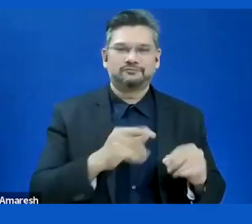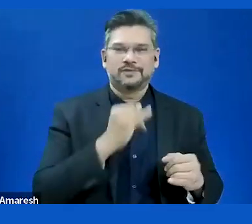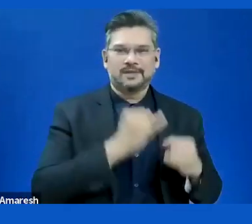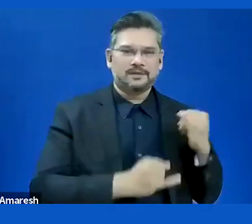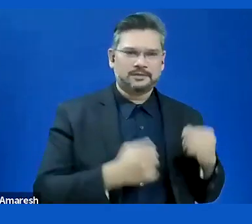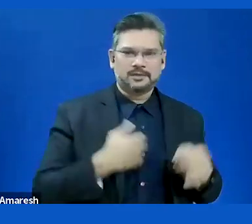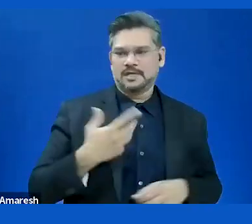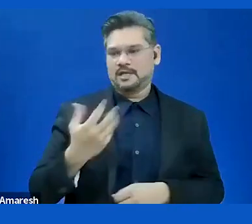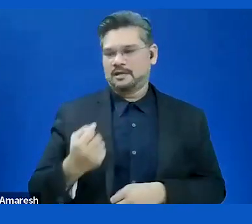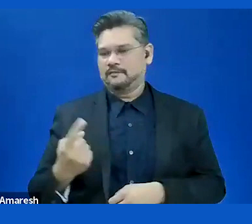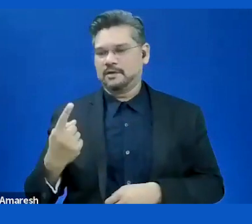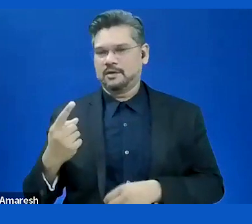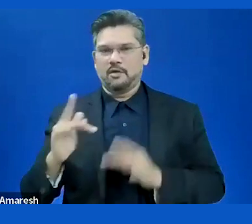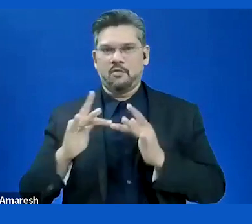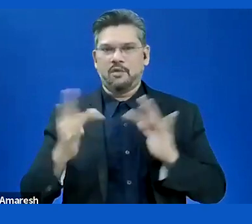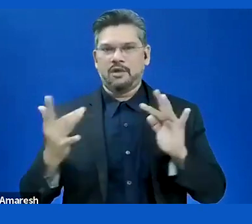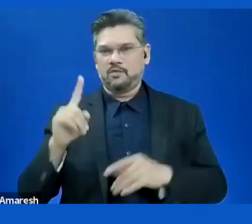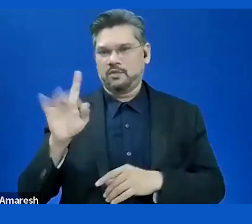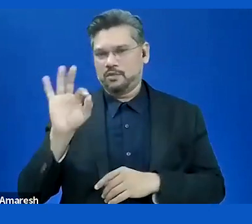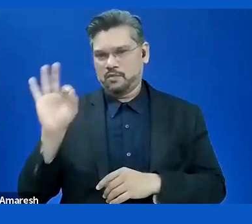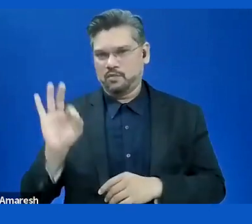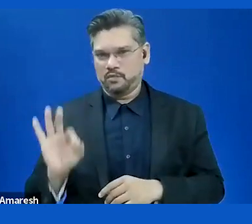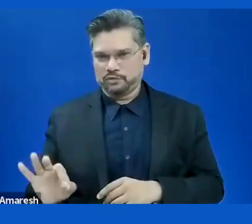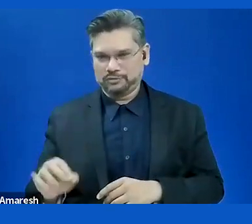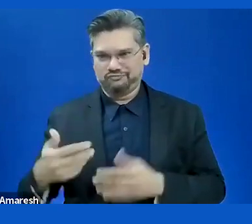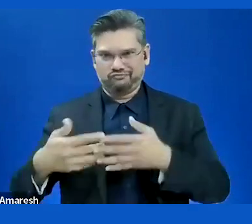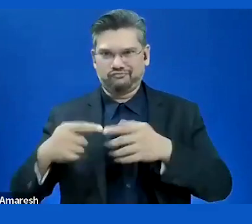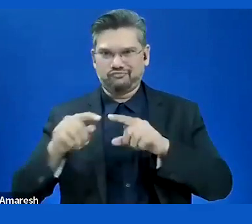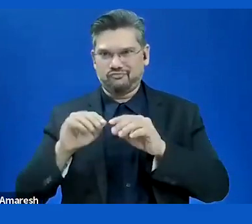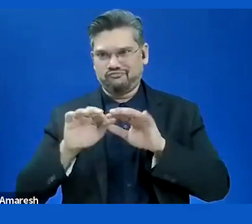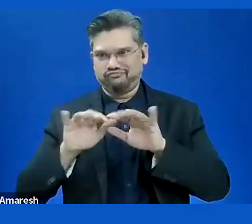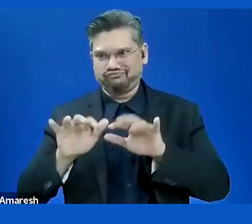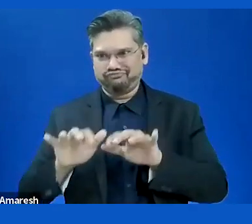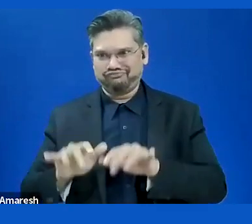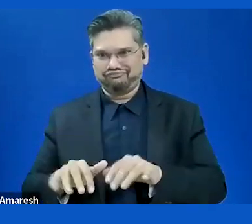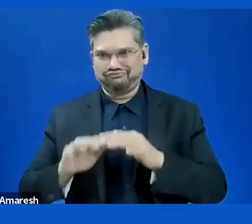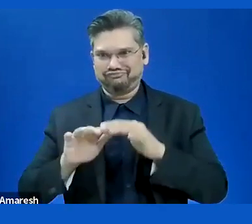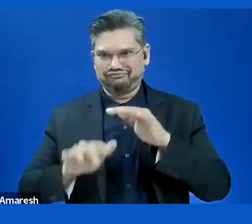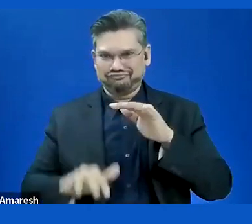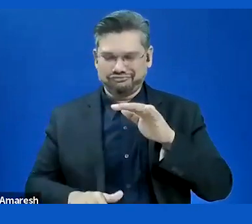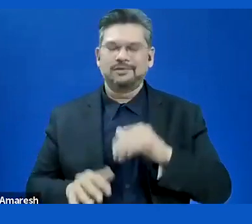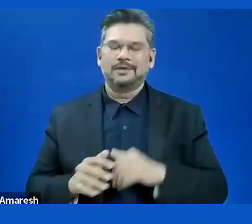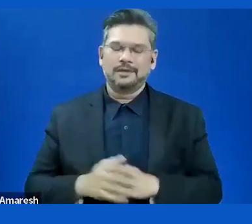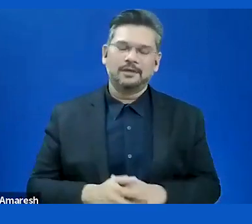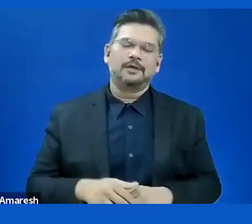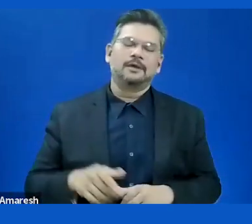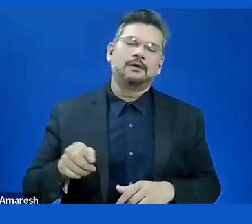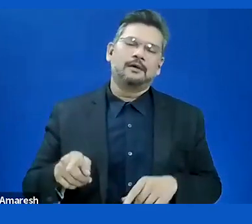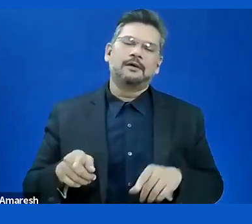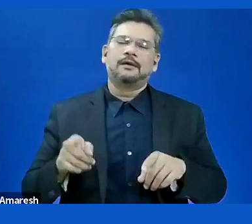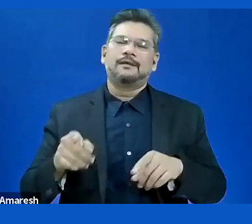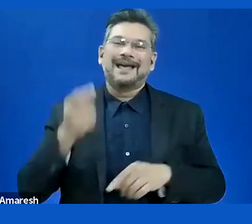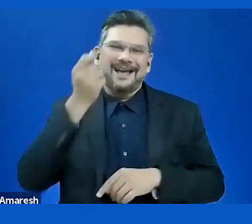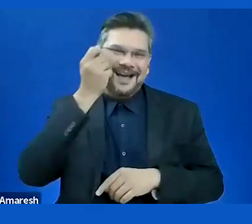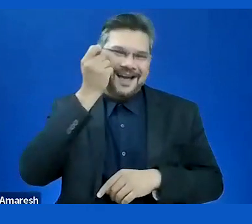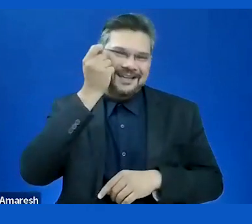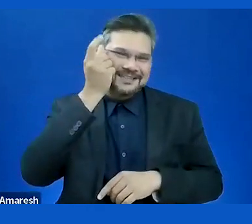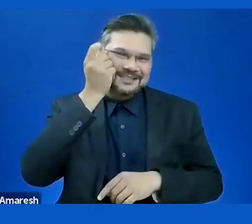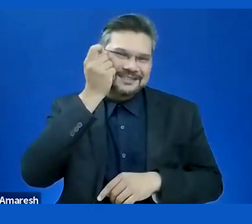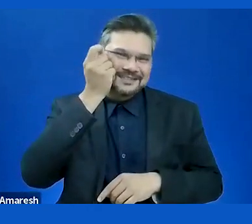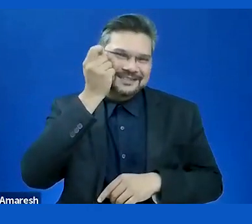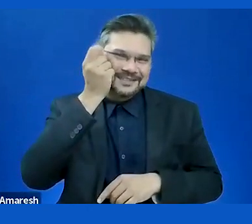Which is long one. Understandability as a word is present in many paragraphs of the -- which